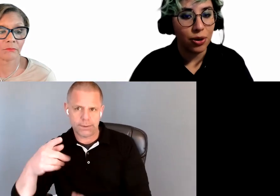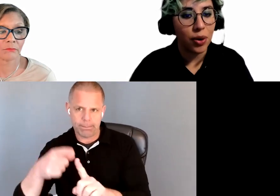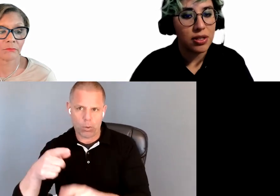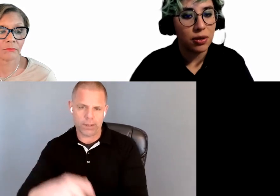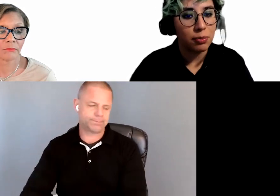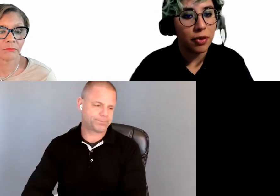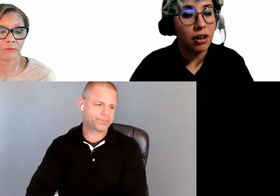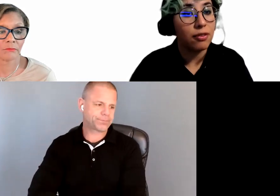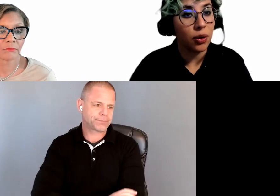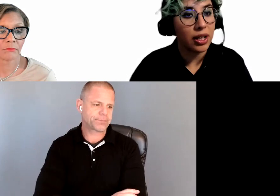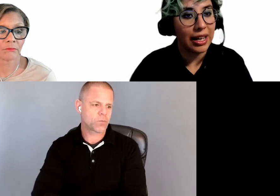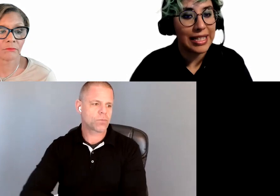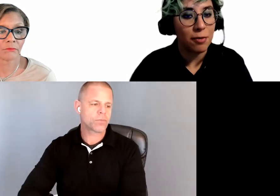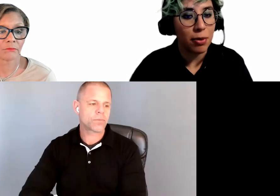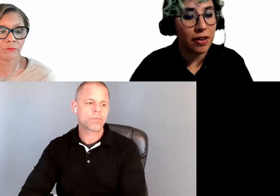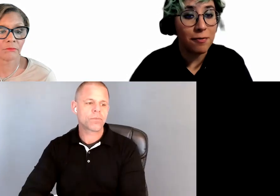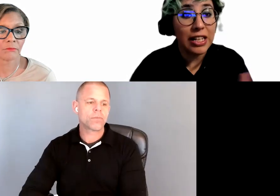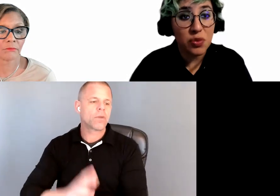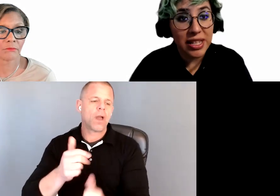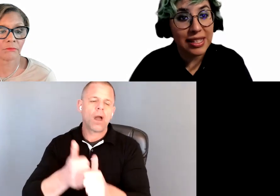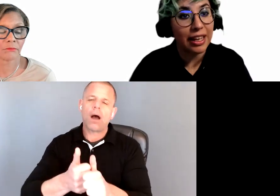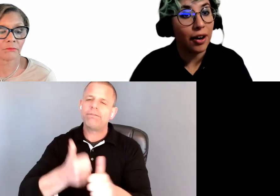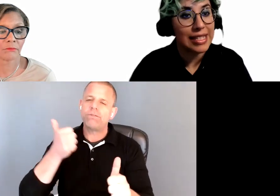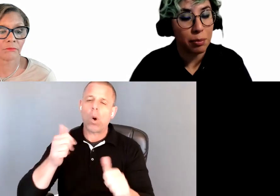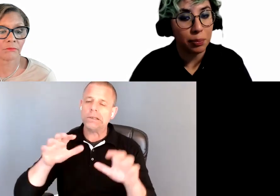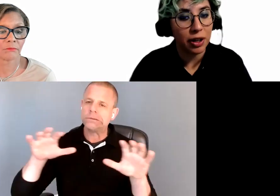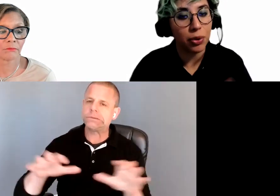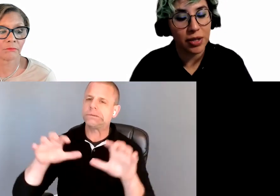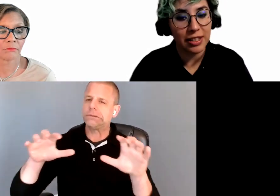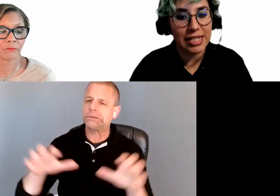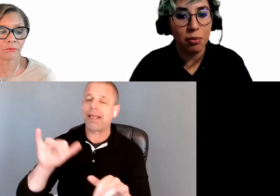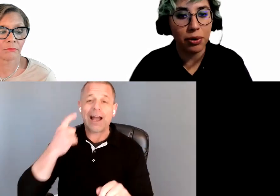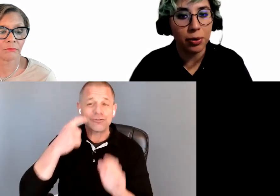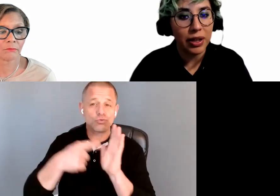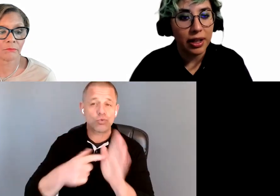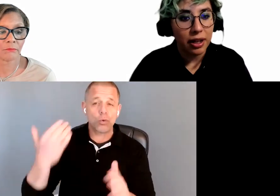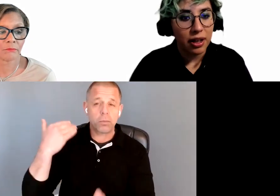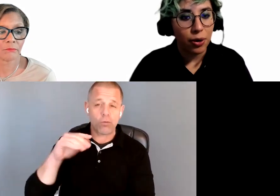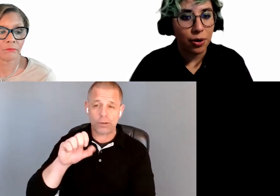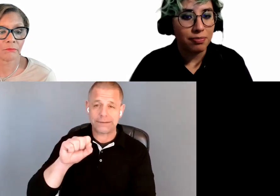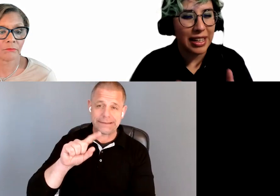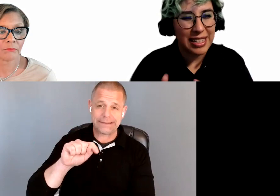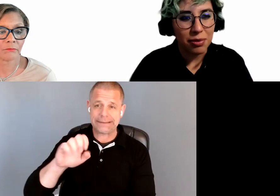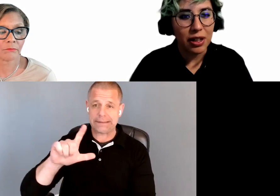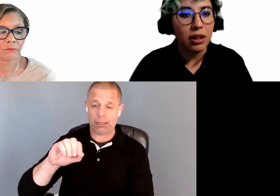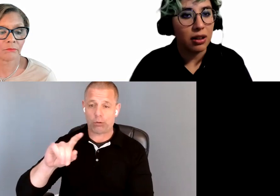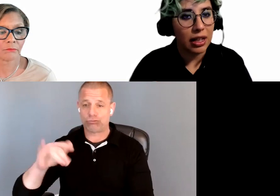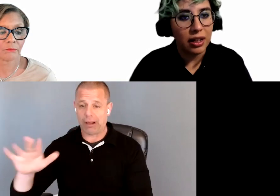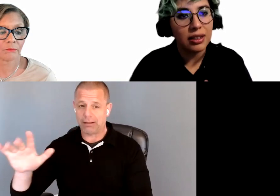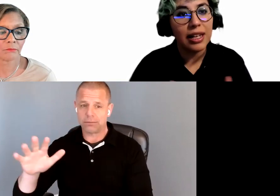you want to avoid any type of embellishments like our previous example, or any type of little legs,